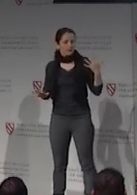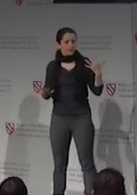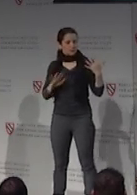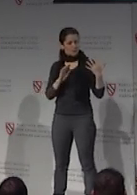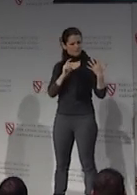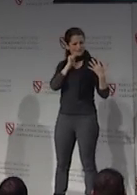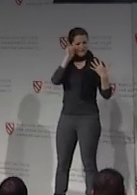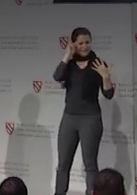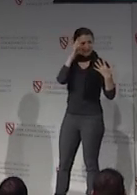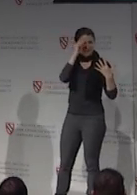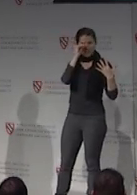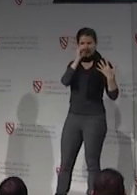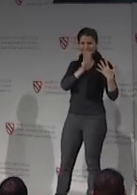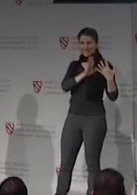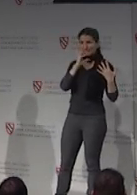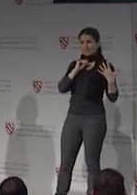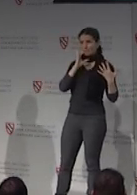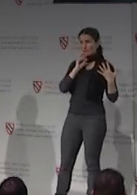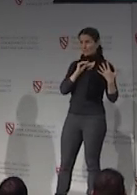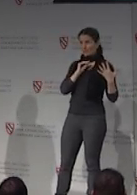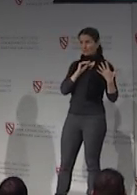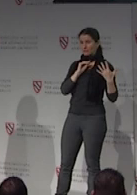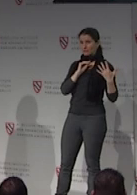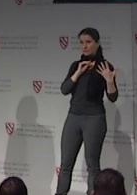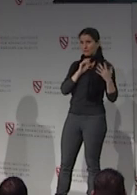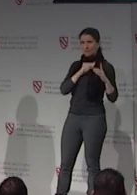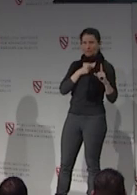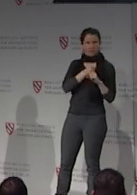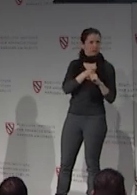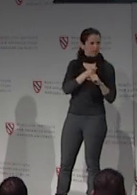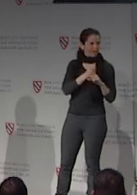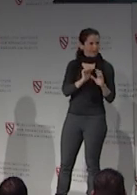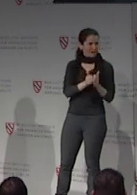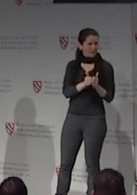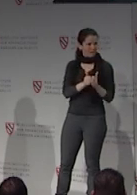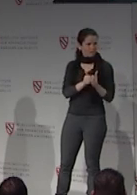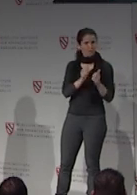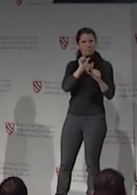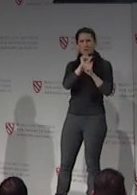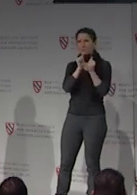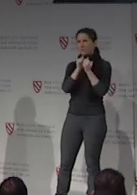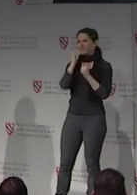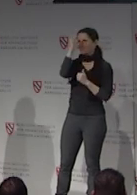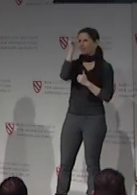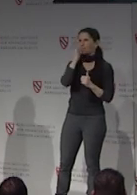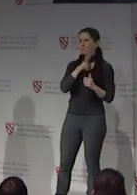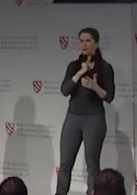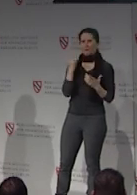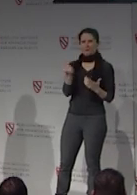shaped by working with an adult female for these rites of passage? What about how others treat him? What opportunities he's offered?